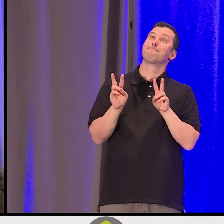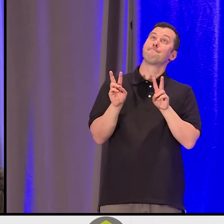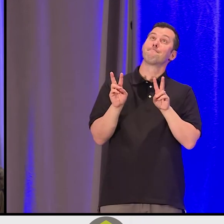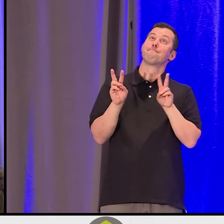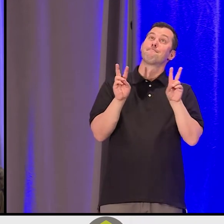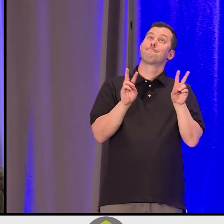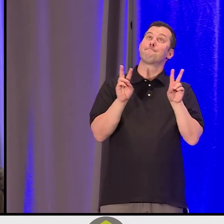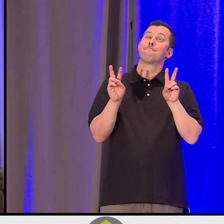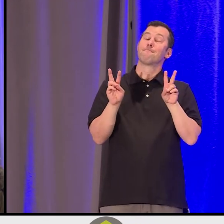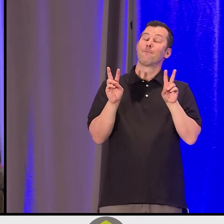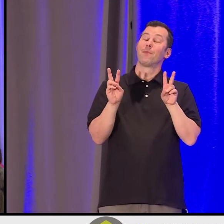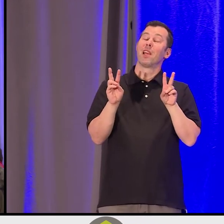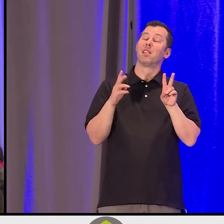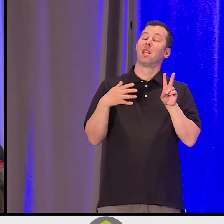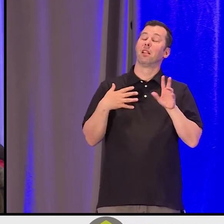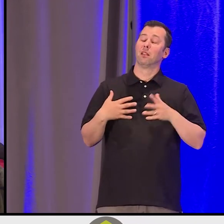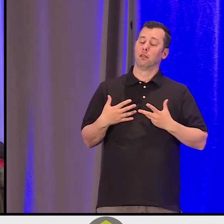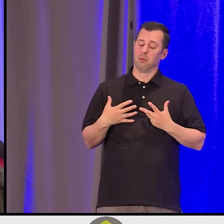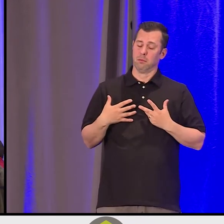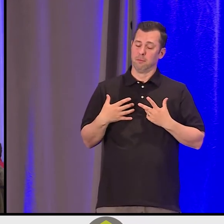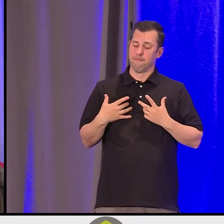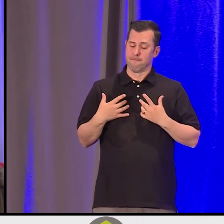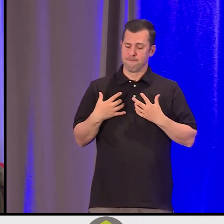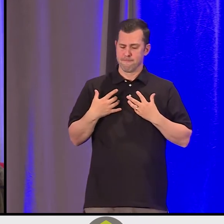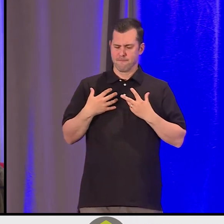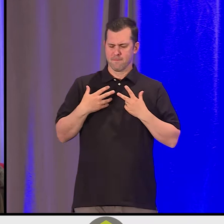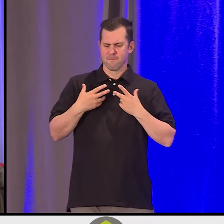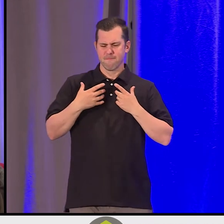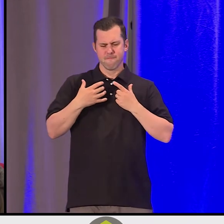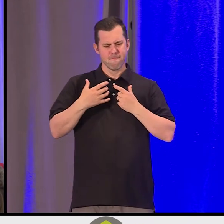curious, curious why we were in conflicts, curious about what